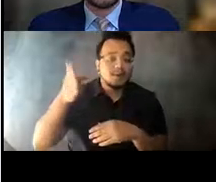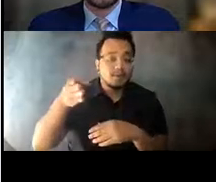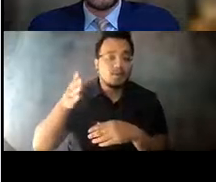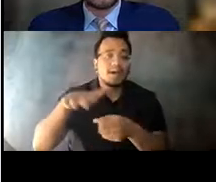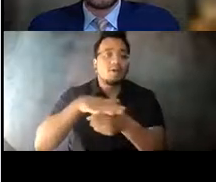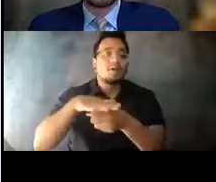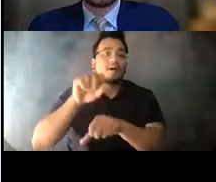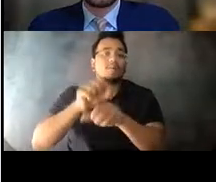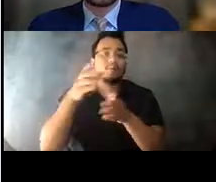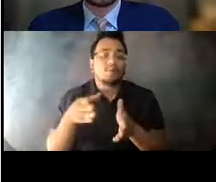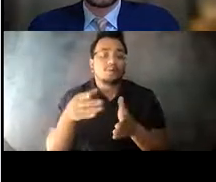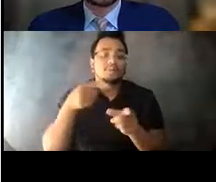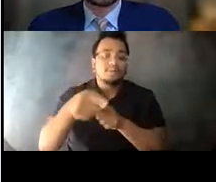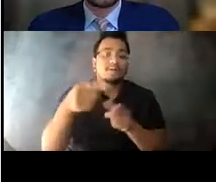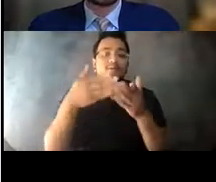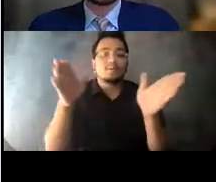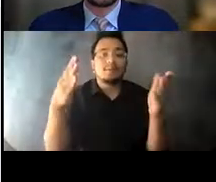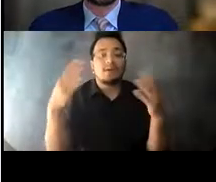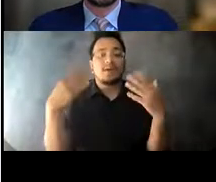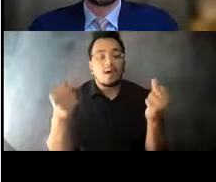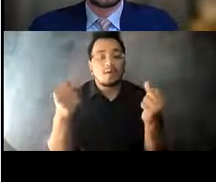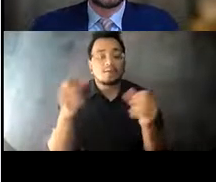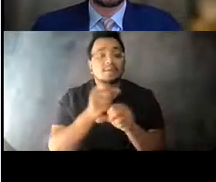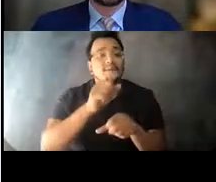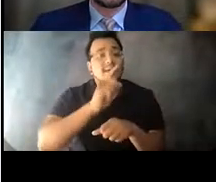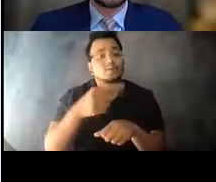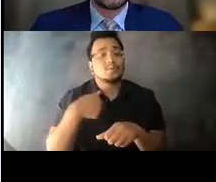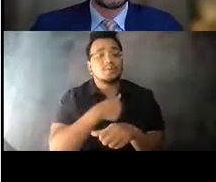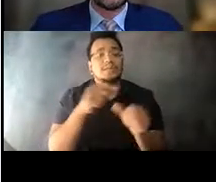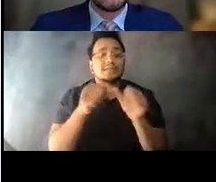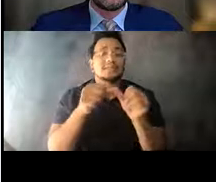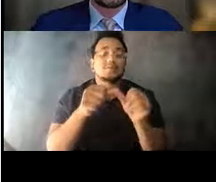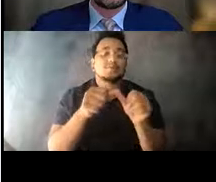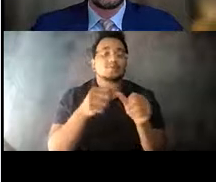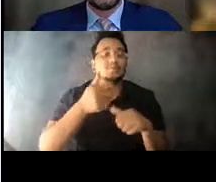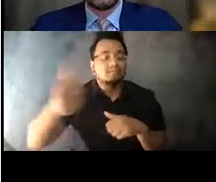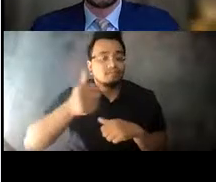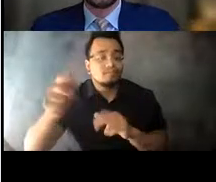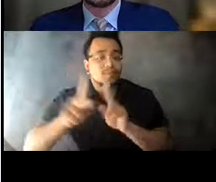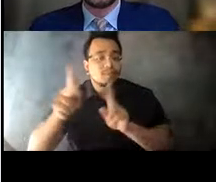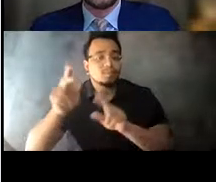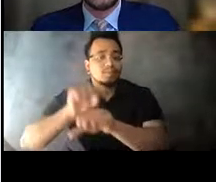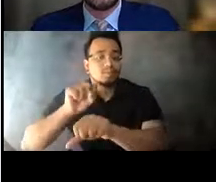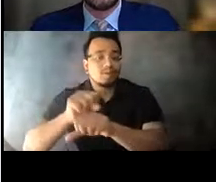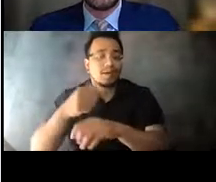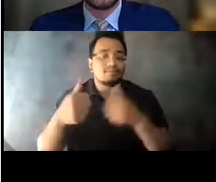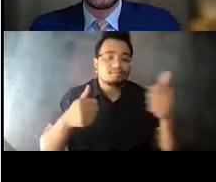in the public health and other critical sectors 14:32:06 to make sure that we continued to get people to work and to healthcare, and to the places that they needed to be to serve